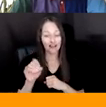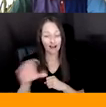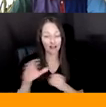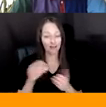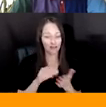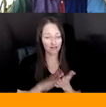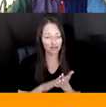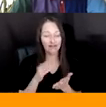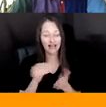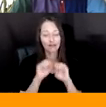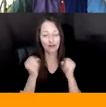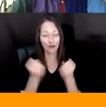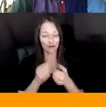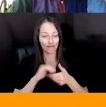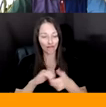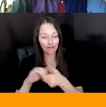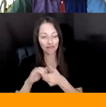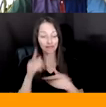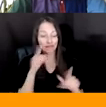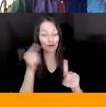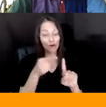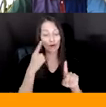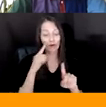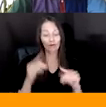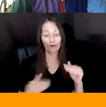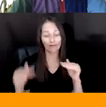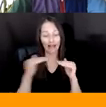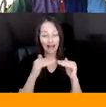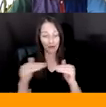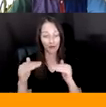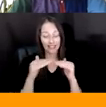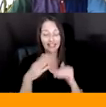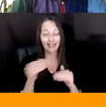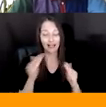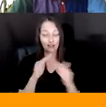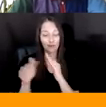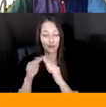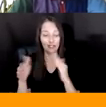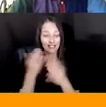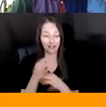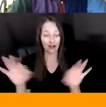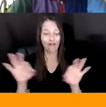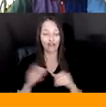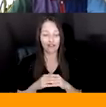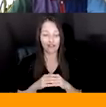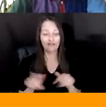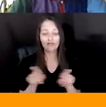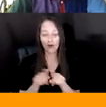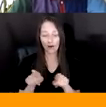TOWARDS EQUITY AND COMMUNITY SOVEREIGNTY. SHE'S ALSO GOING TO BE JOINED BY AMILIA WINGER-BEARSKIN